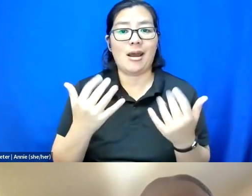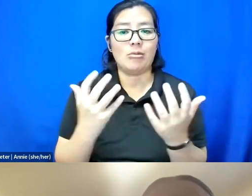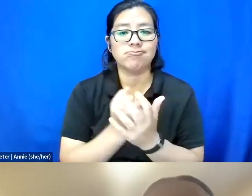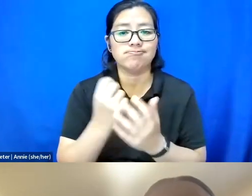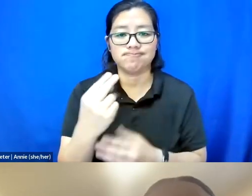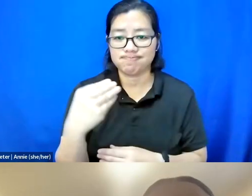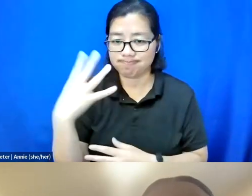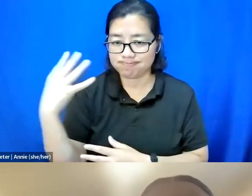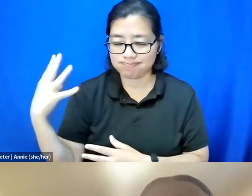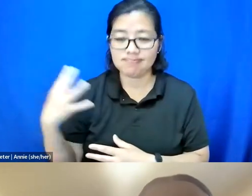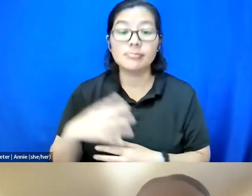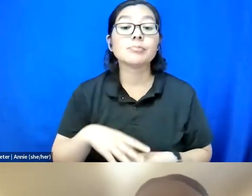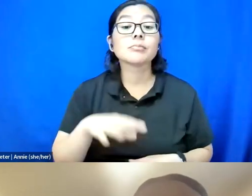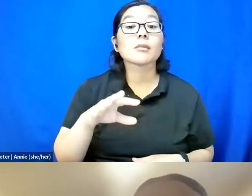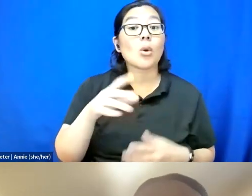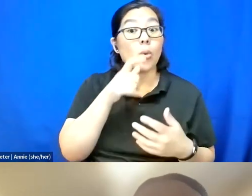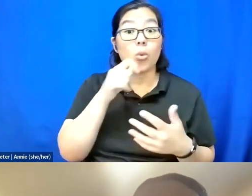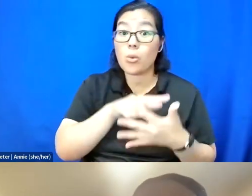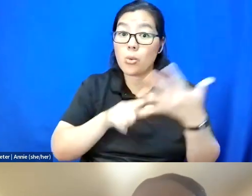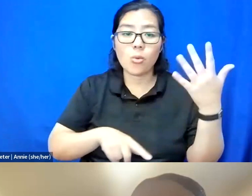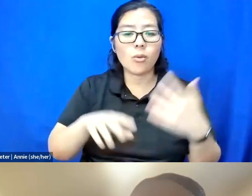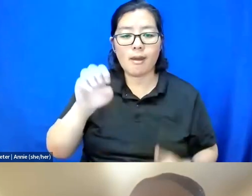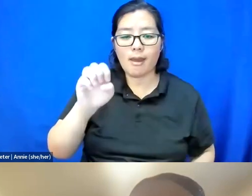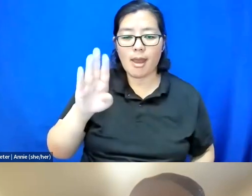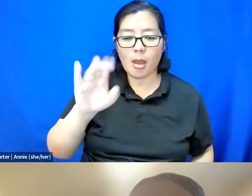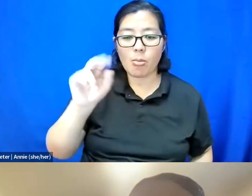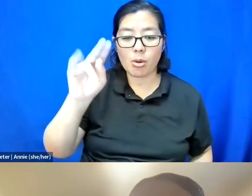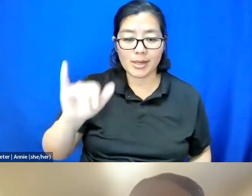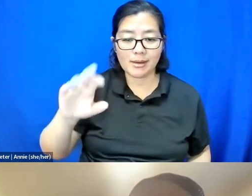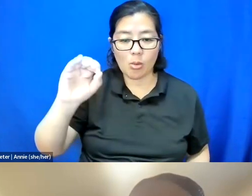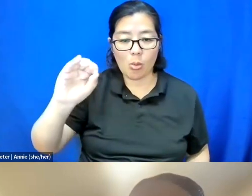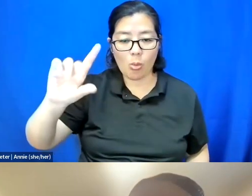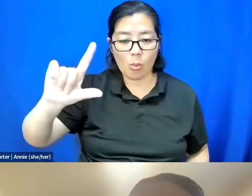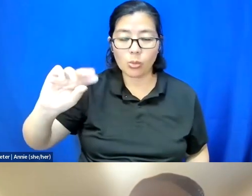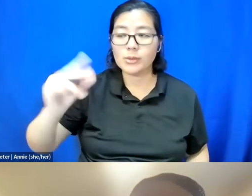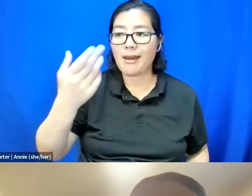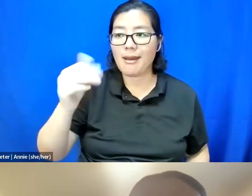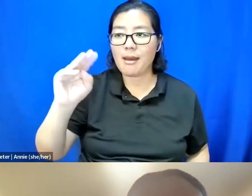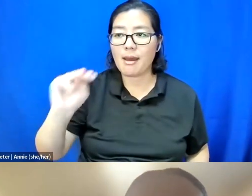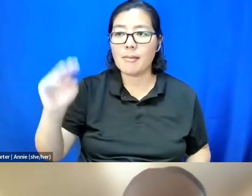our fellows, Ebony Oldham, Mia Charnelle, and Thai Lu.